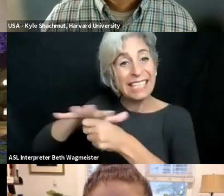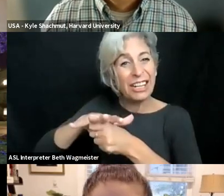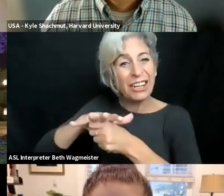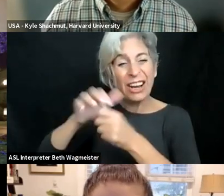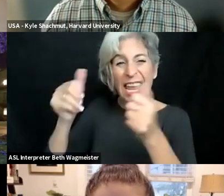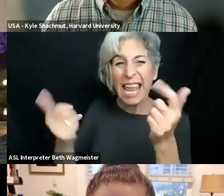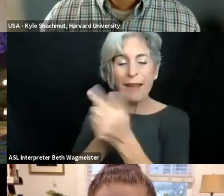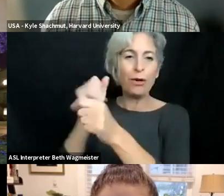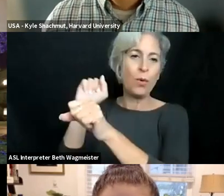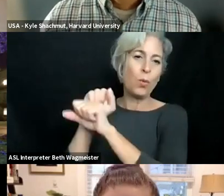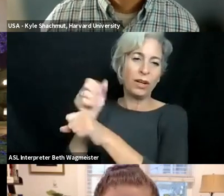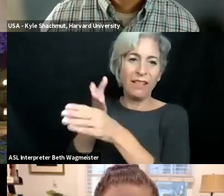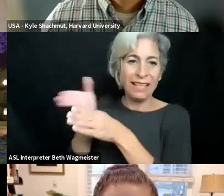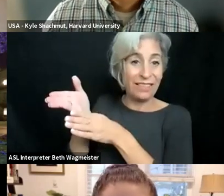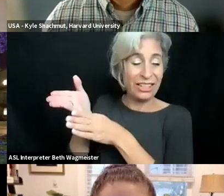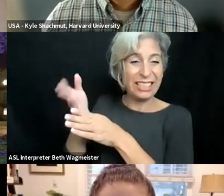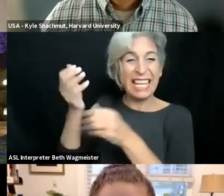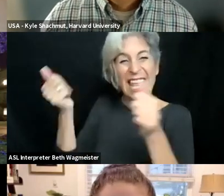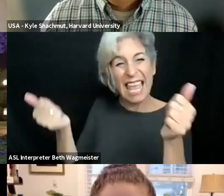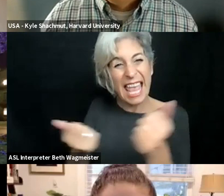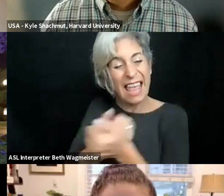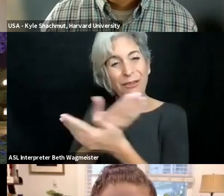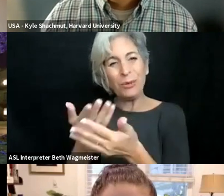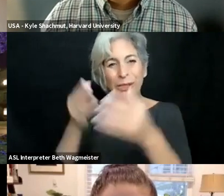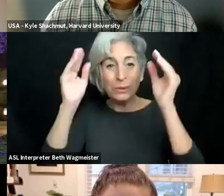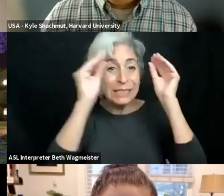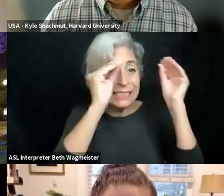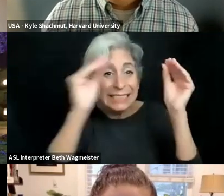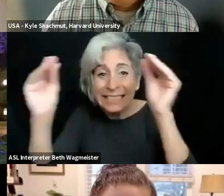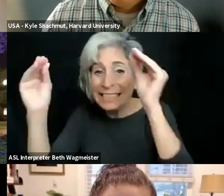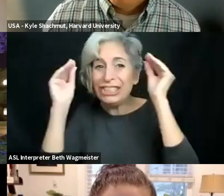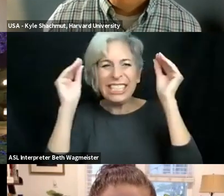bigger diversity. And in this